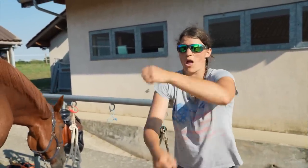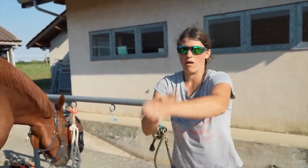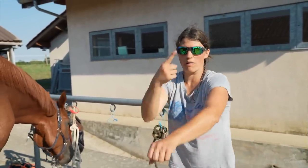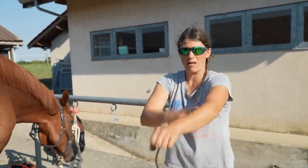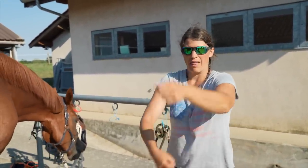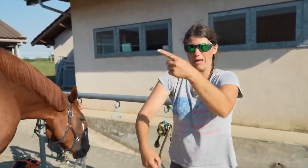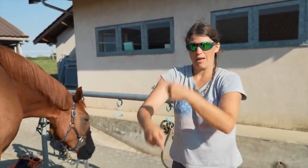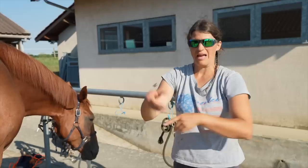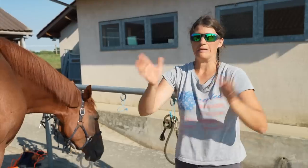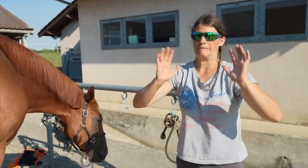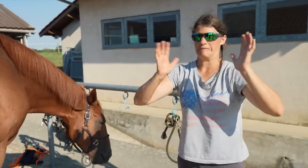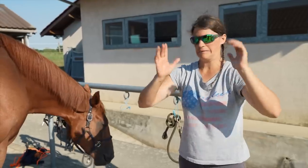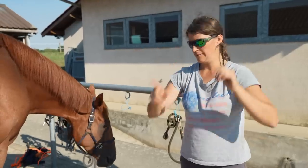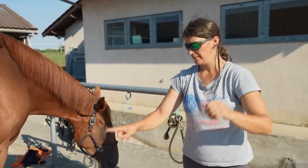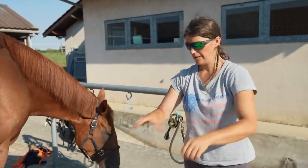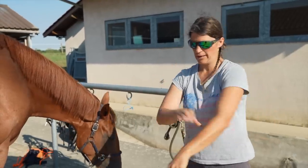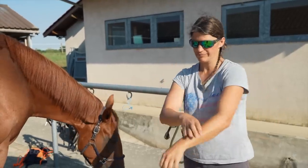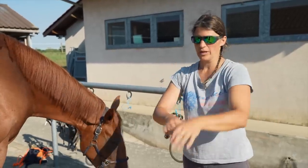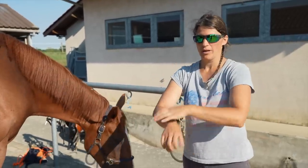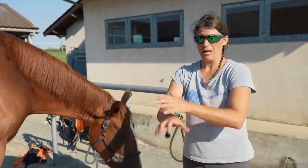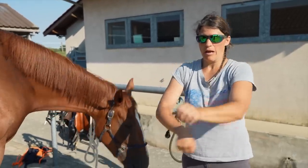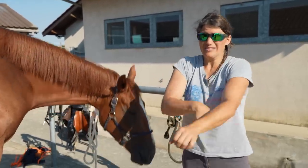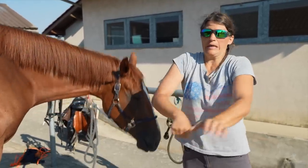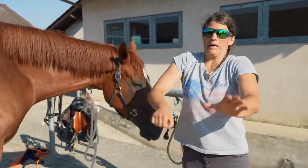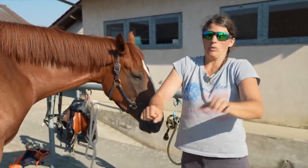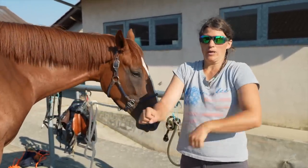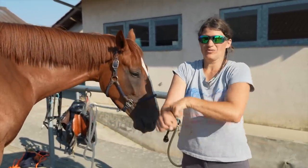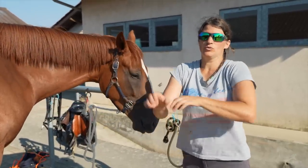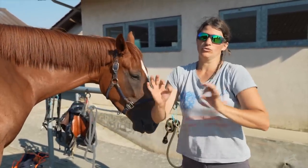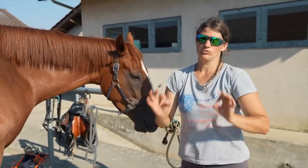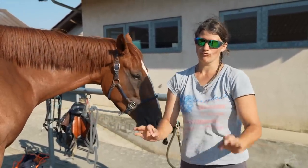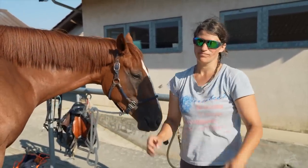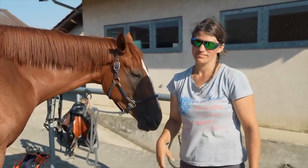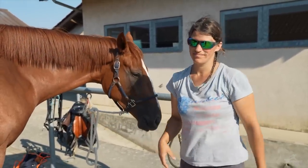which can create cuts and bruises. These hoof boots help with the impact.